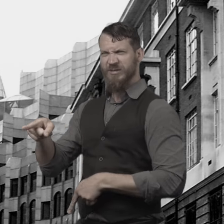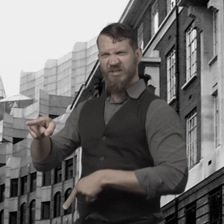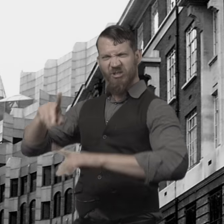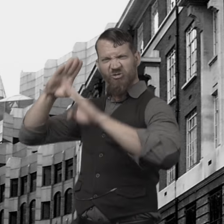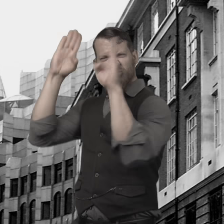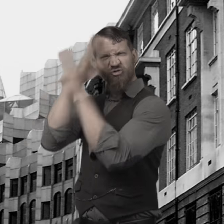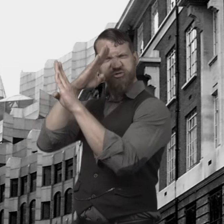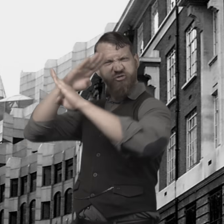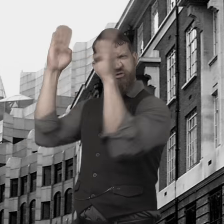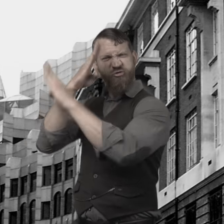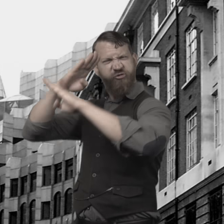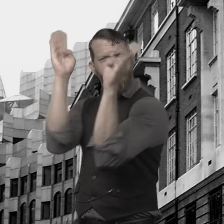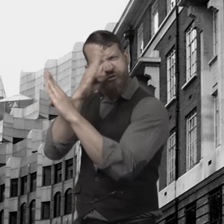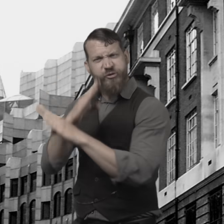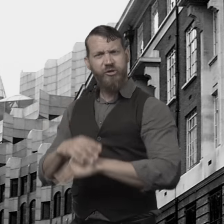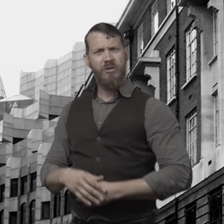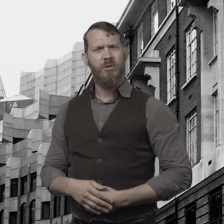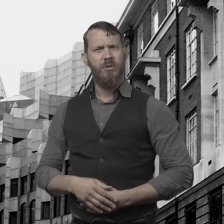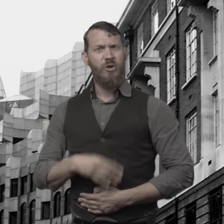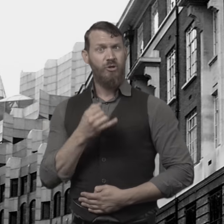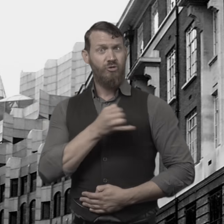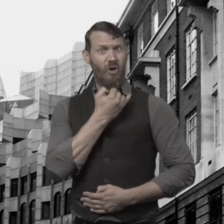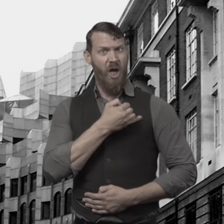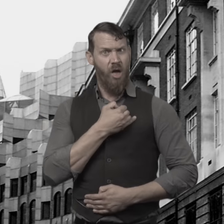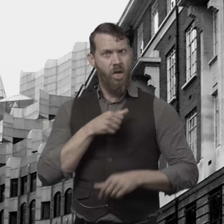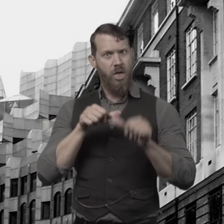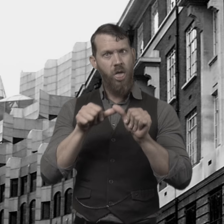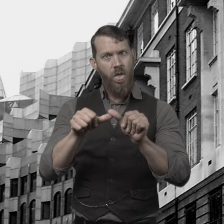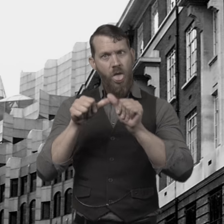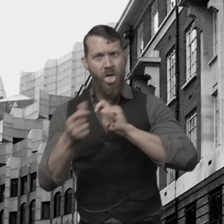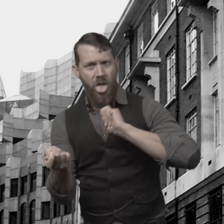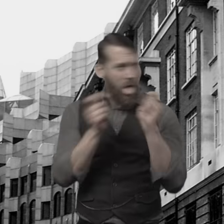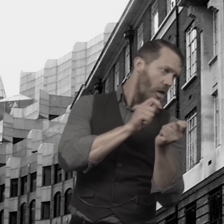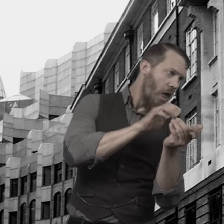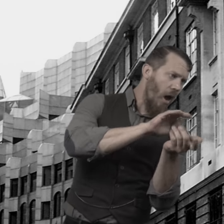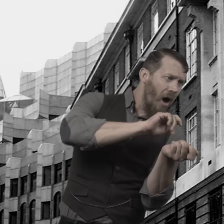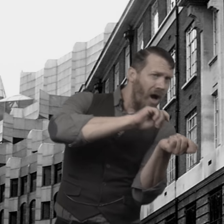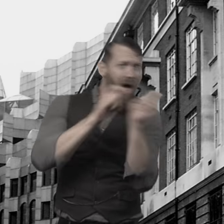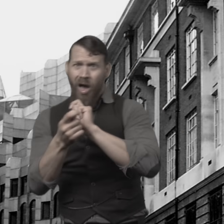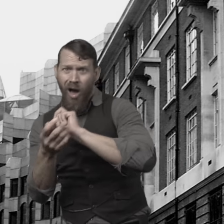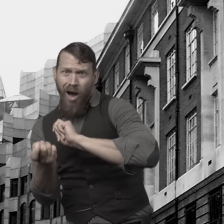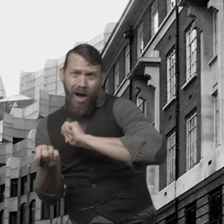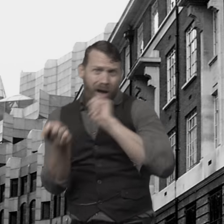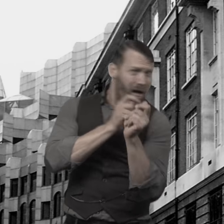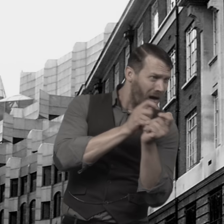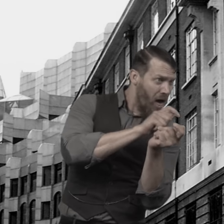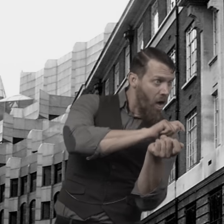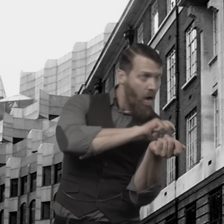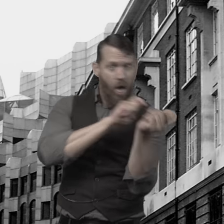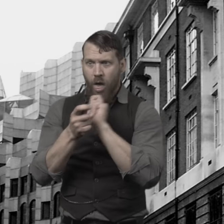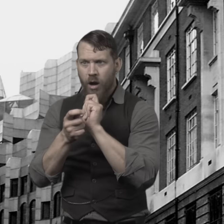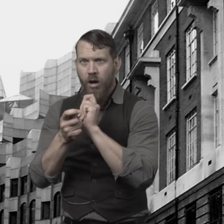The other as evil. Now, Dr. Jekyll continued to transform